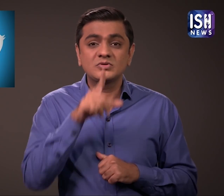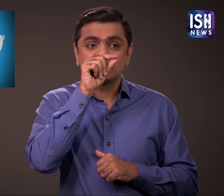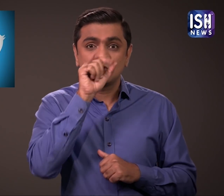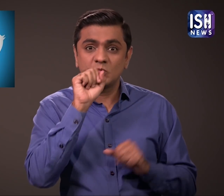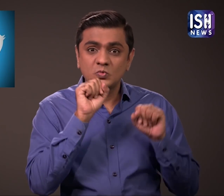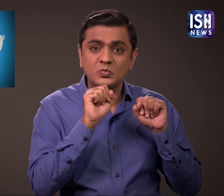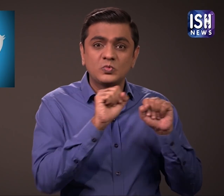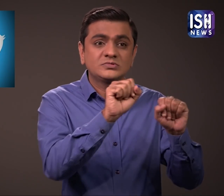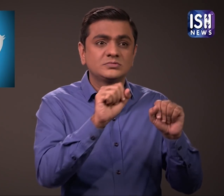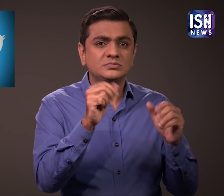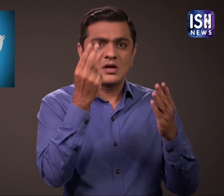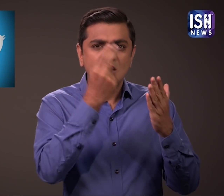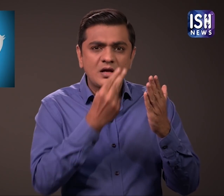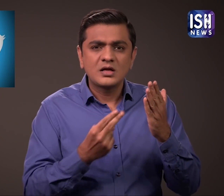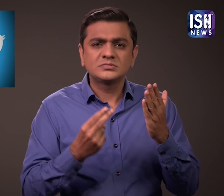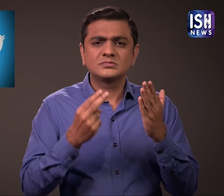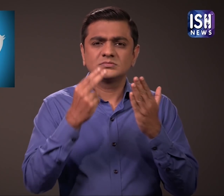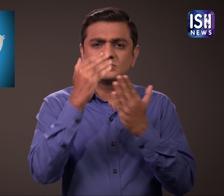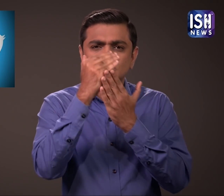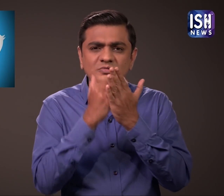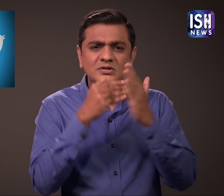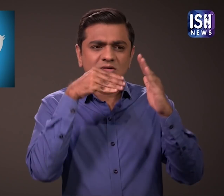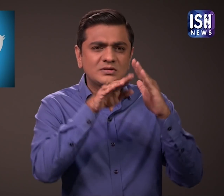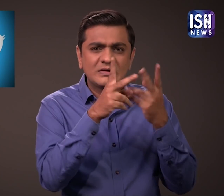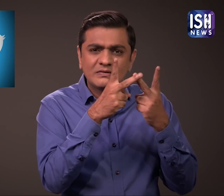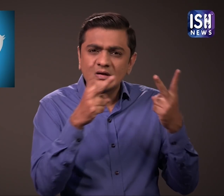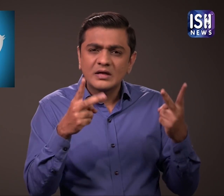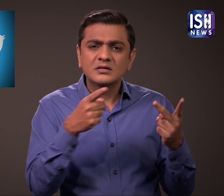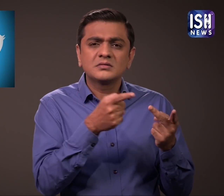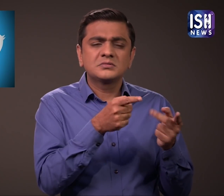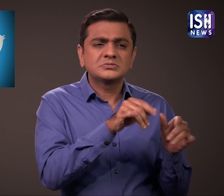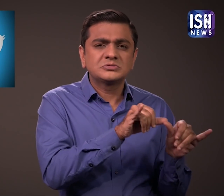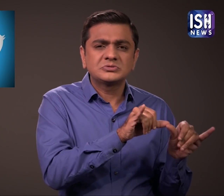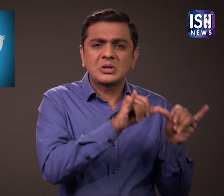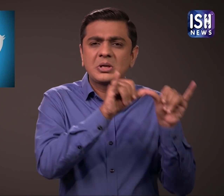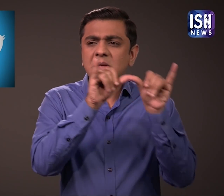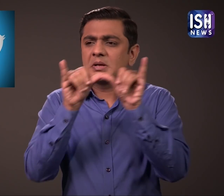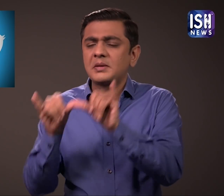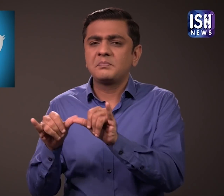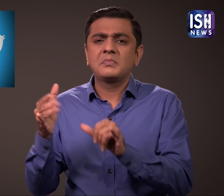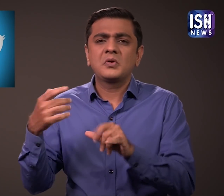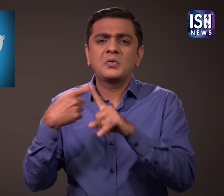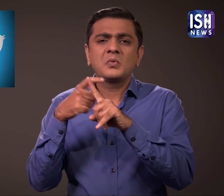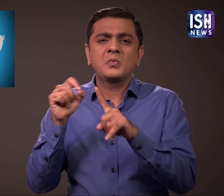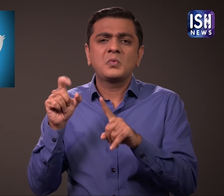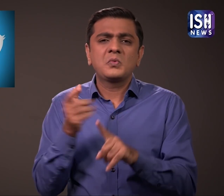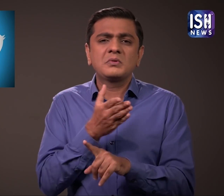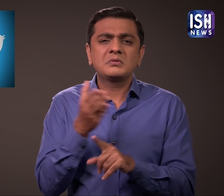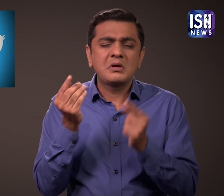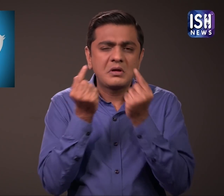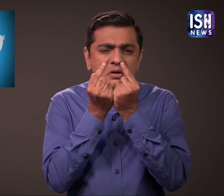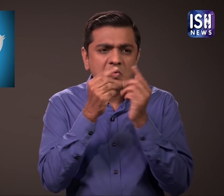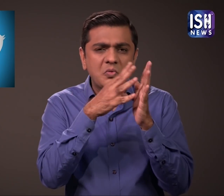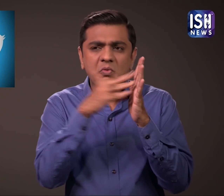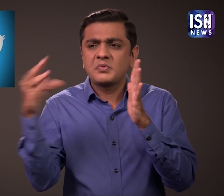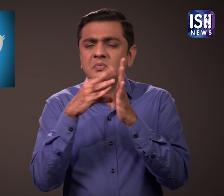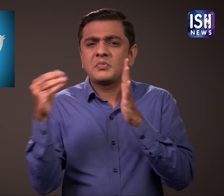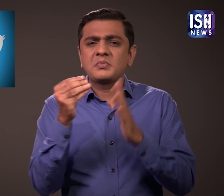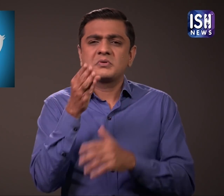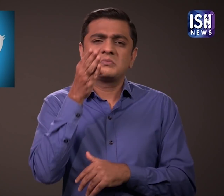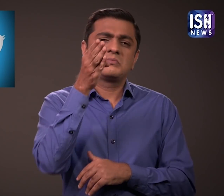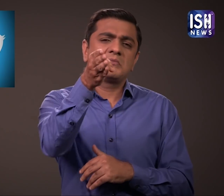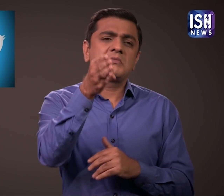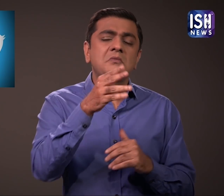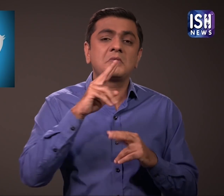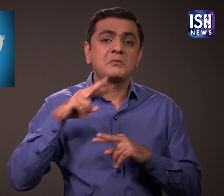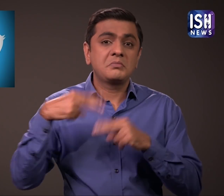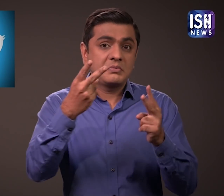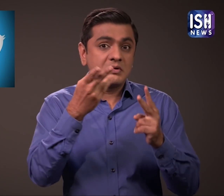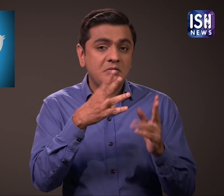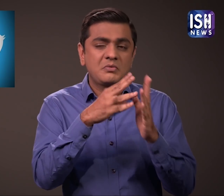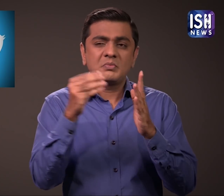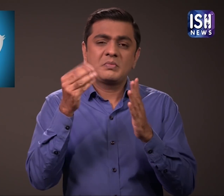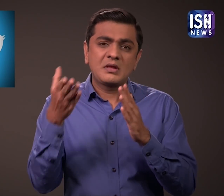Koo has also been accused of cloning Twitter's look and feel.